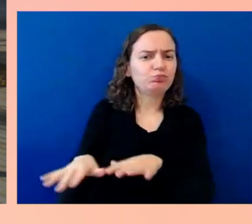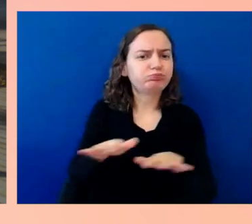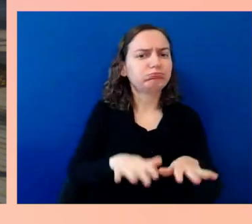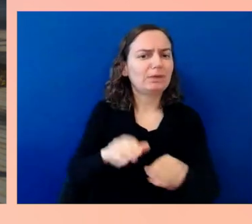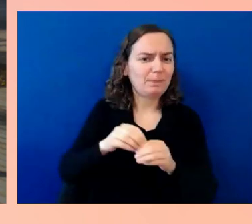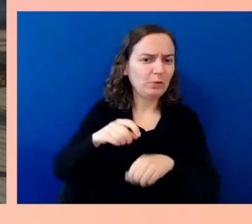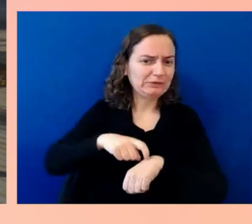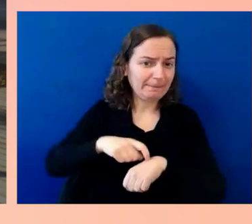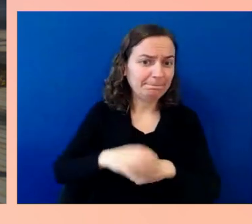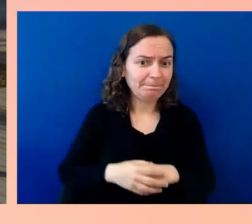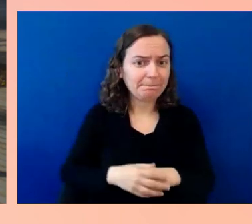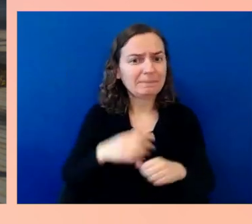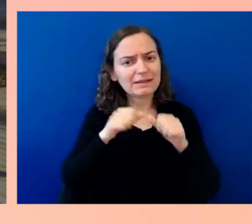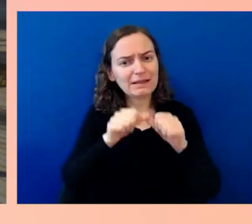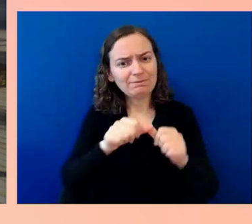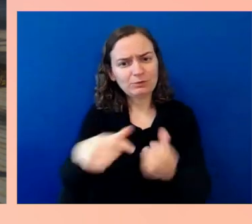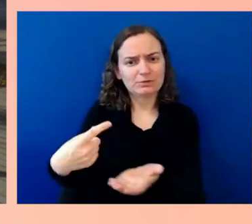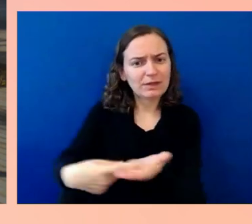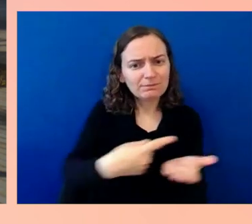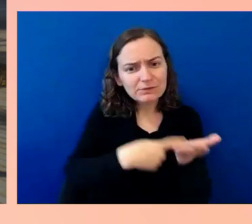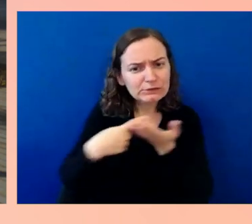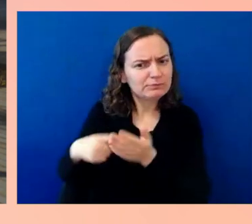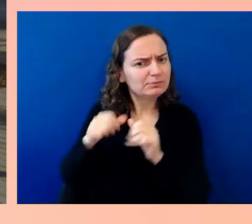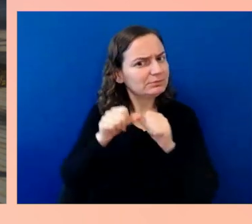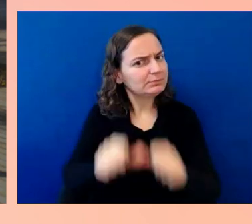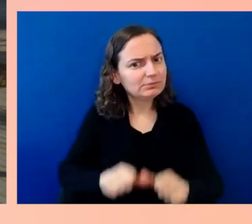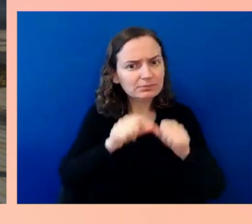Remember that one of our key goals is to accelerate and